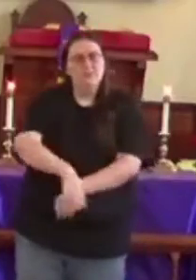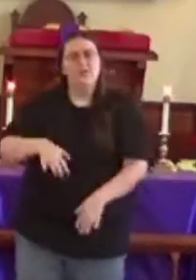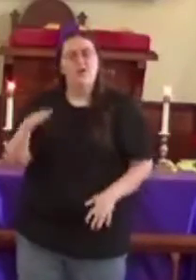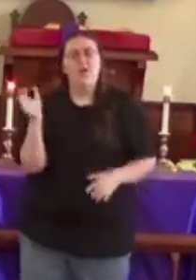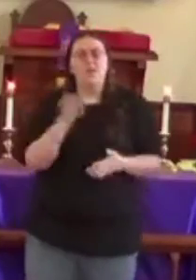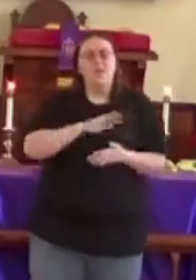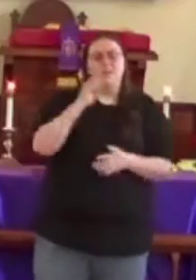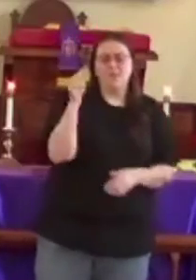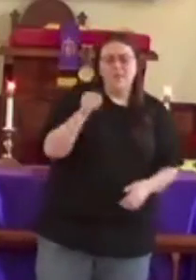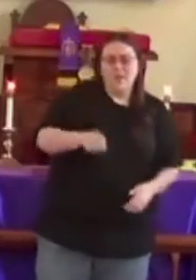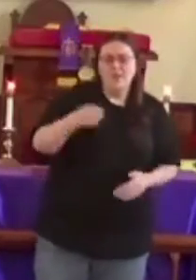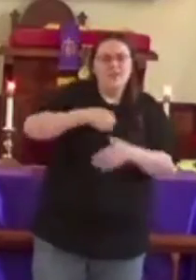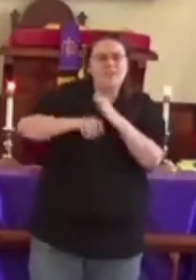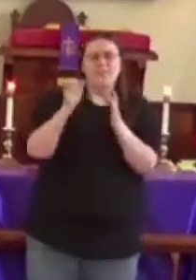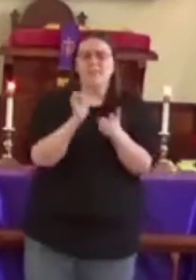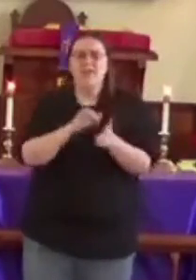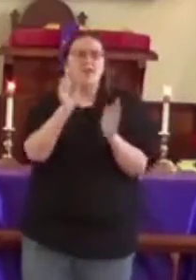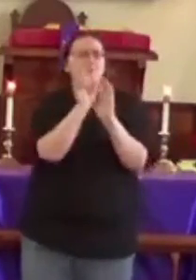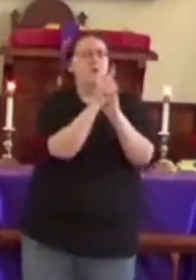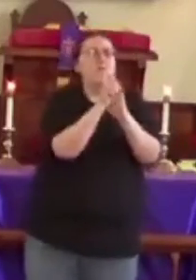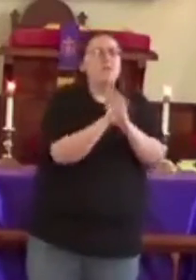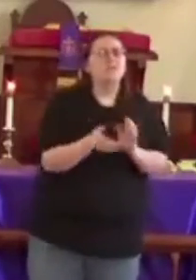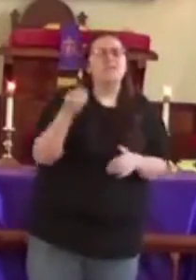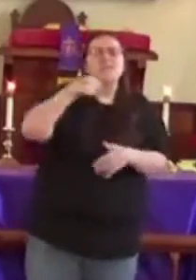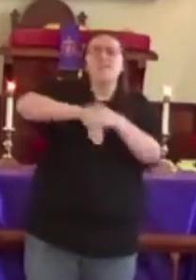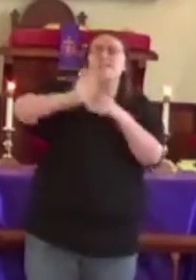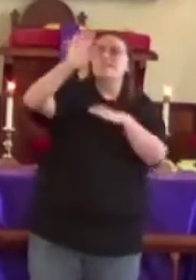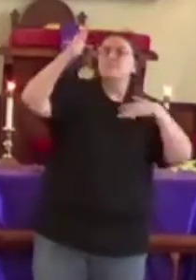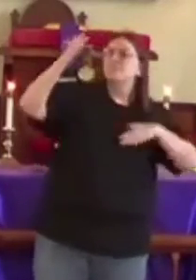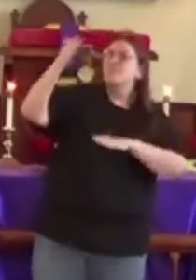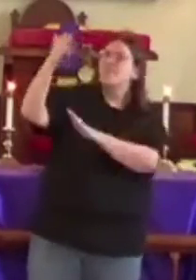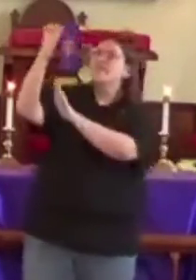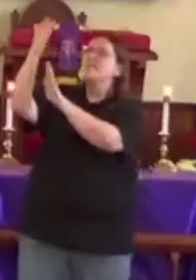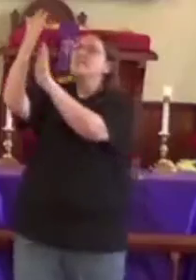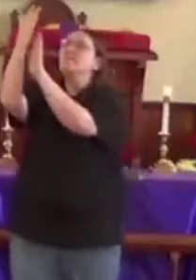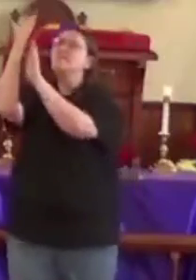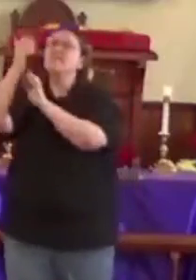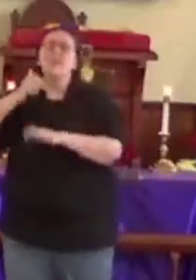Oh to be there in that moment, in His presence